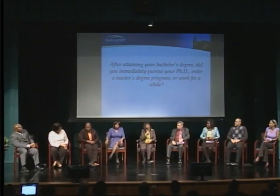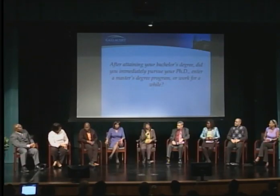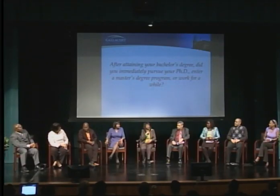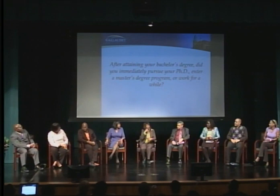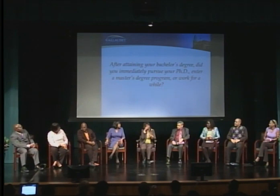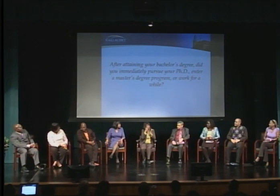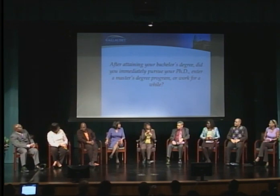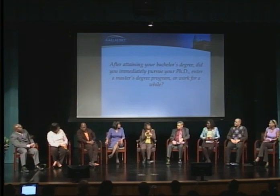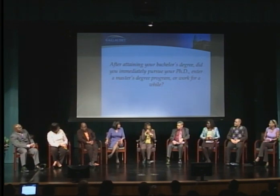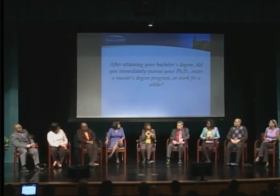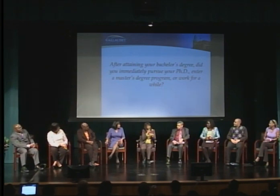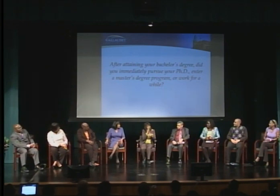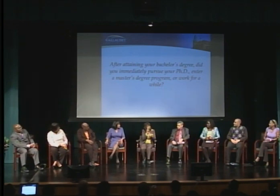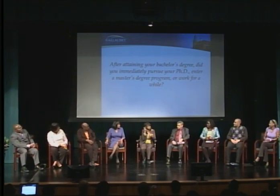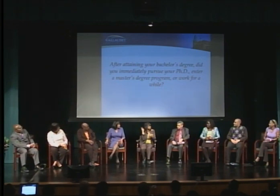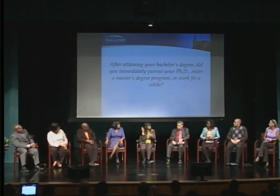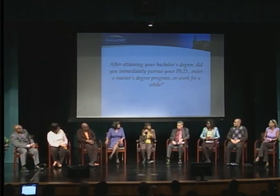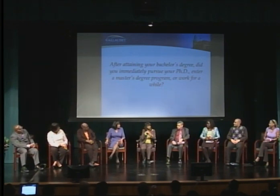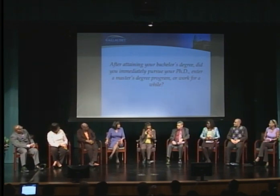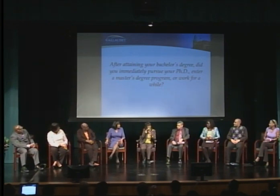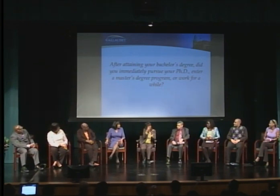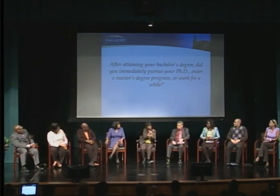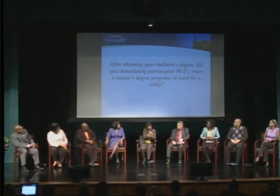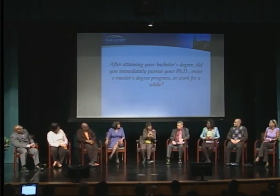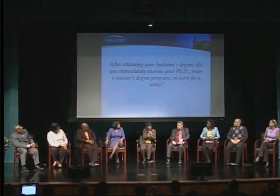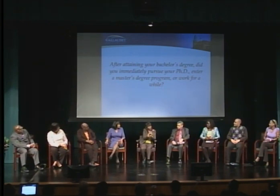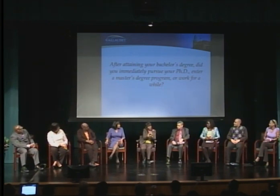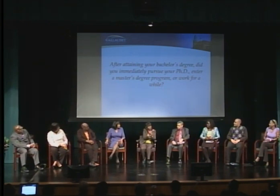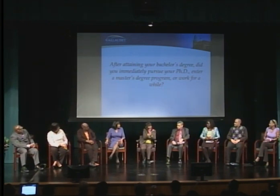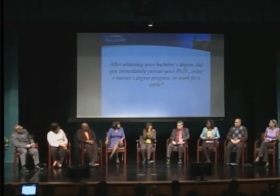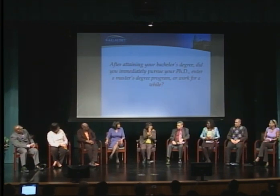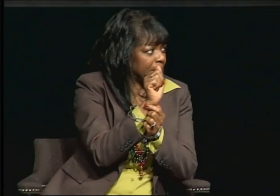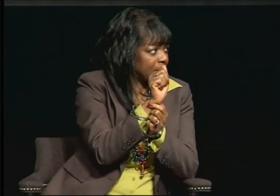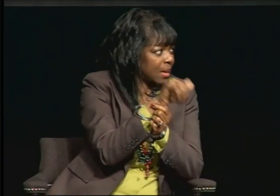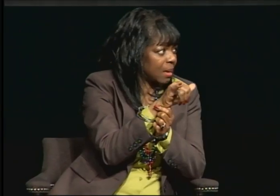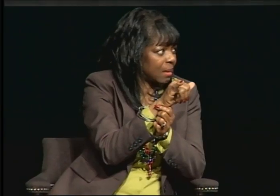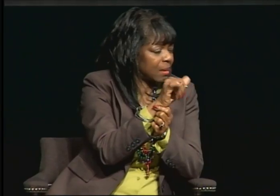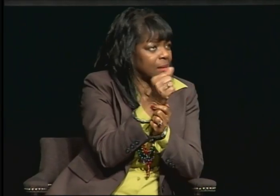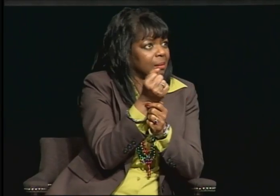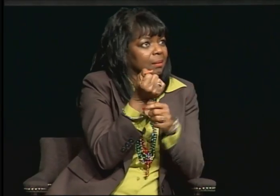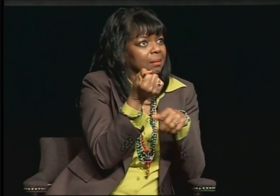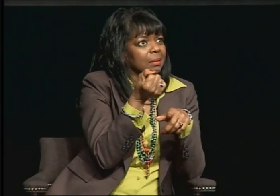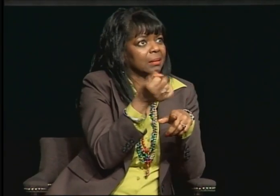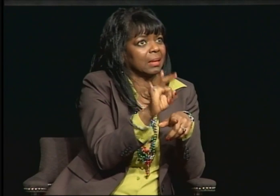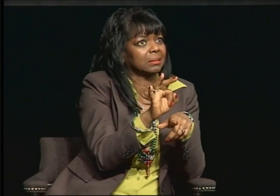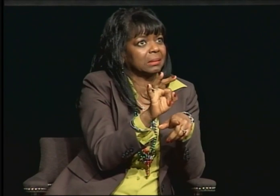I graduated in May of 1977 with my bachelor's degree.